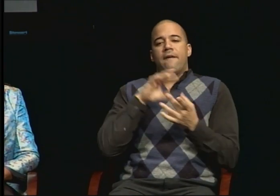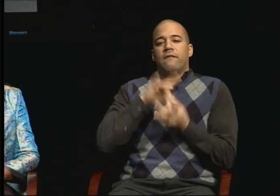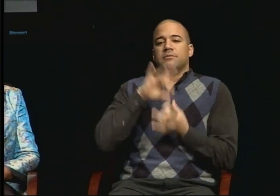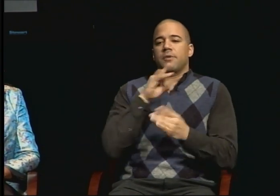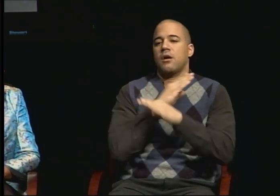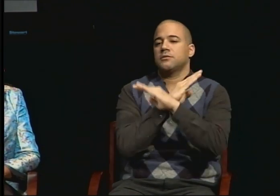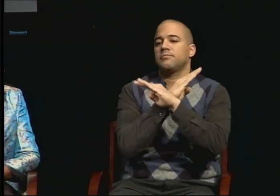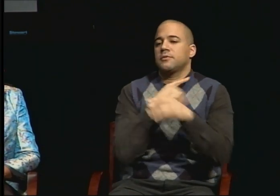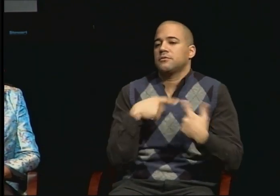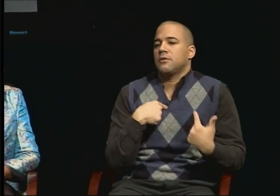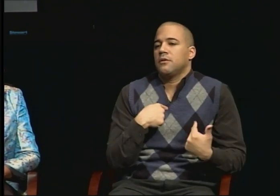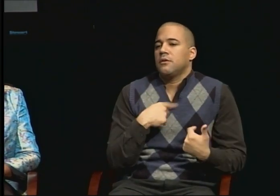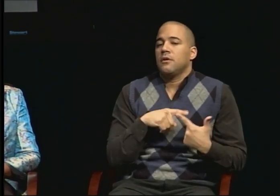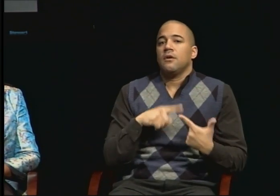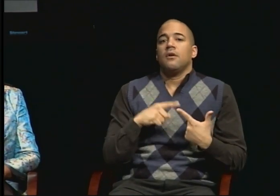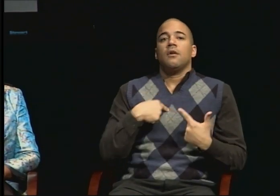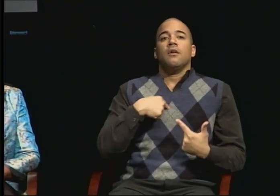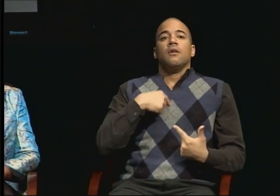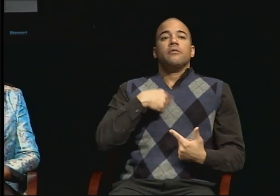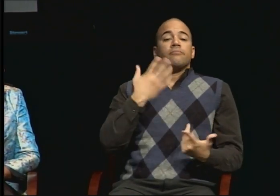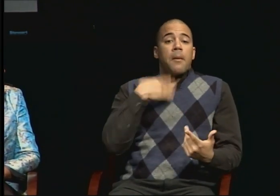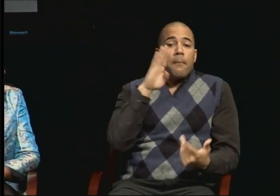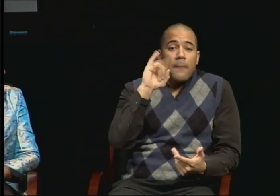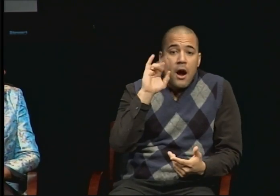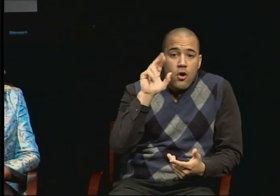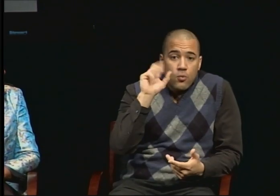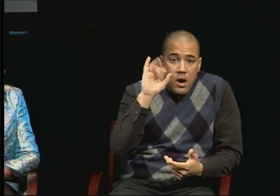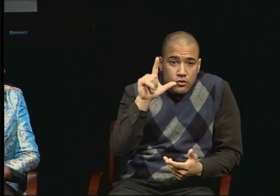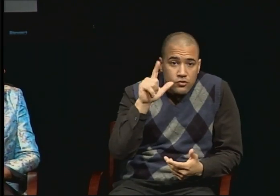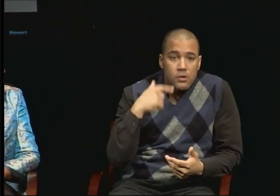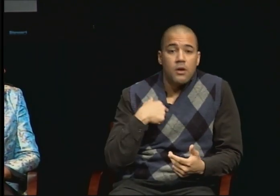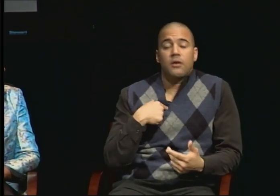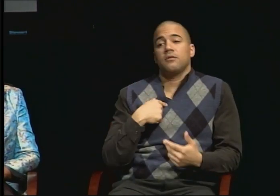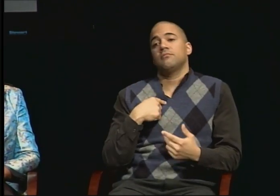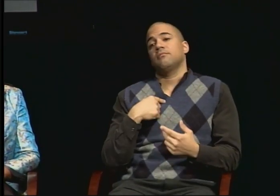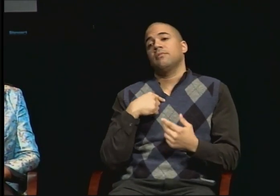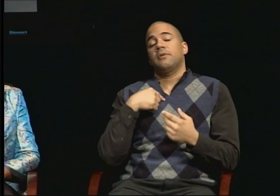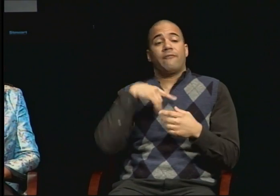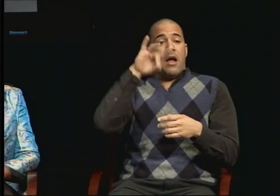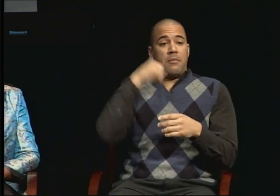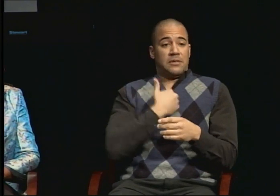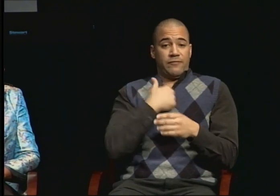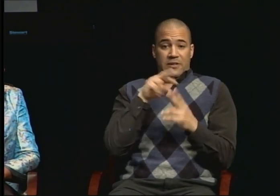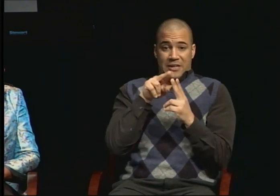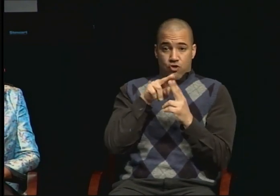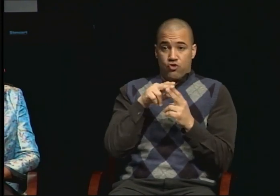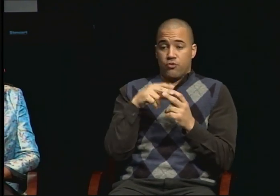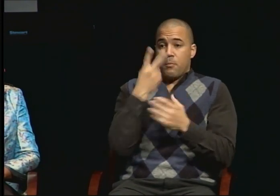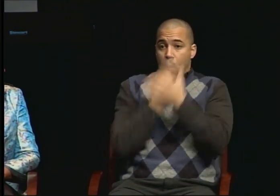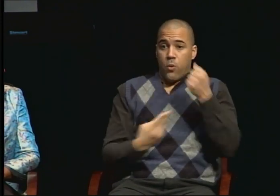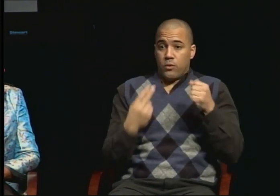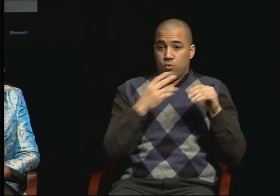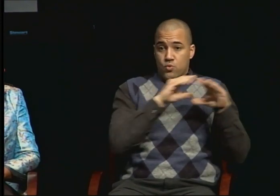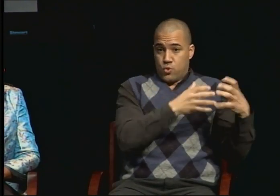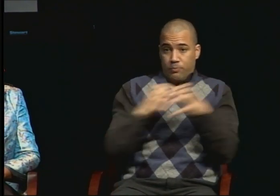actually because of my invisibility of being who I was. I always accepted who I was.